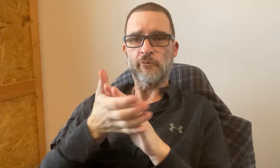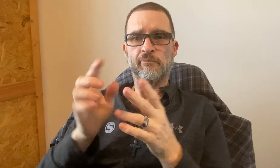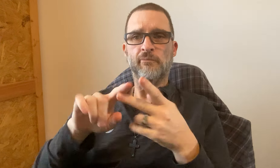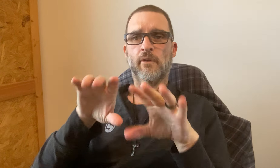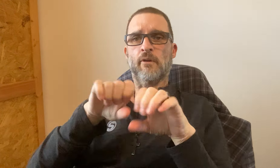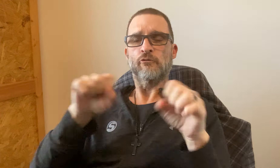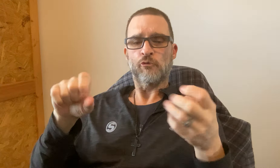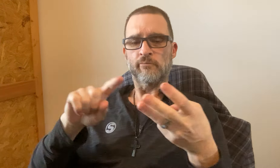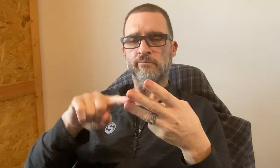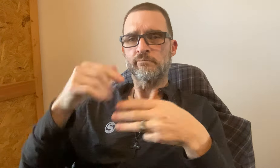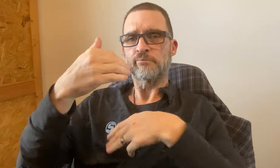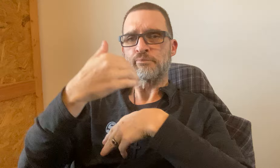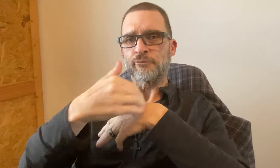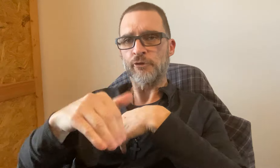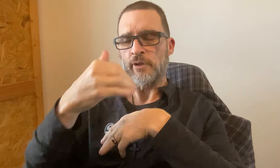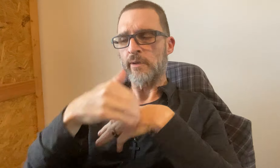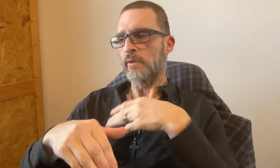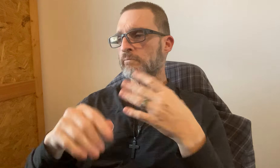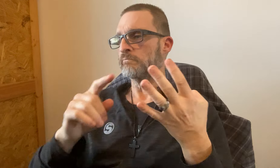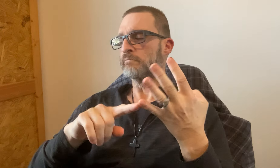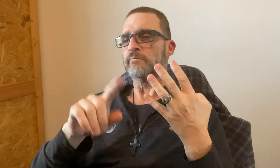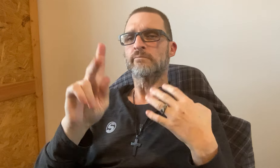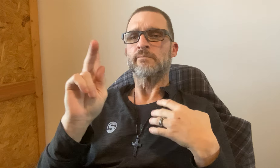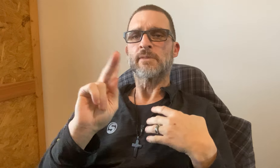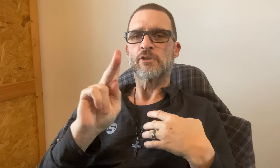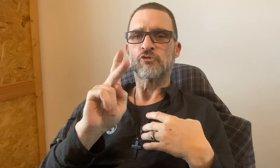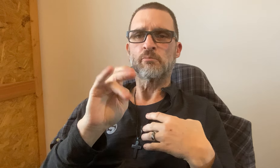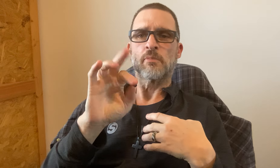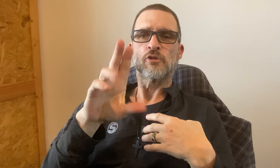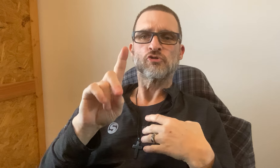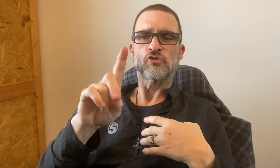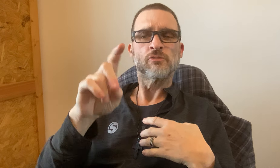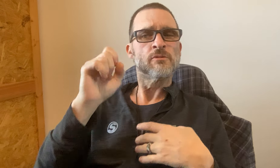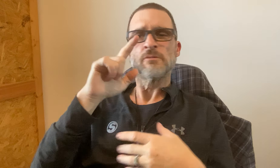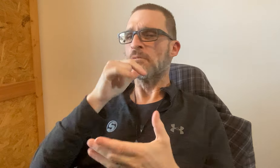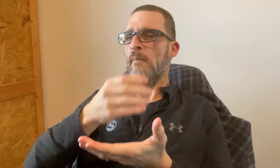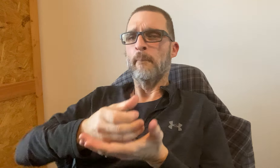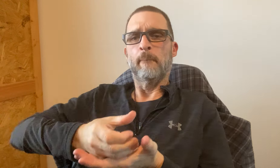or donate hamburgers or hot dogs, bread, ketchup, mustard